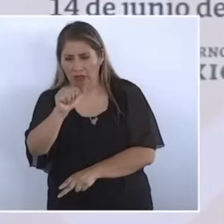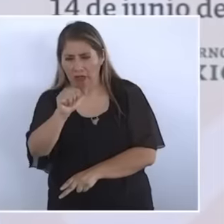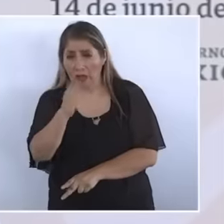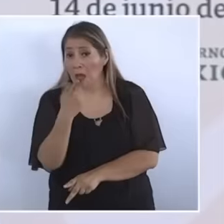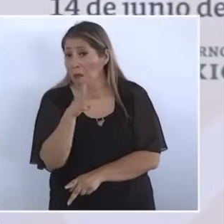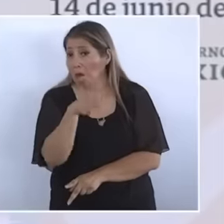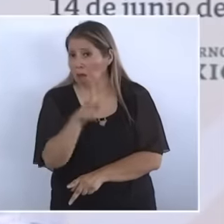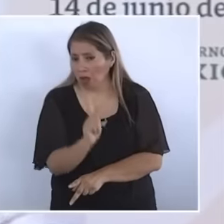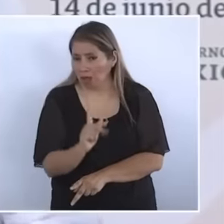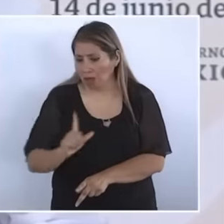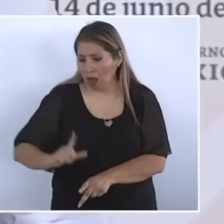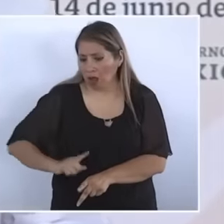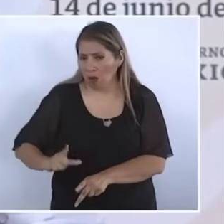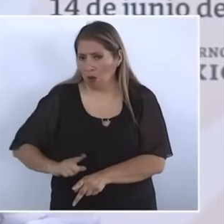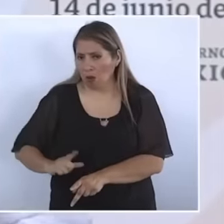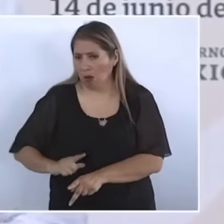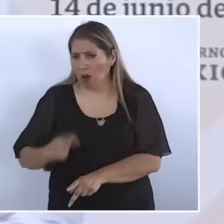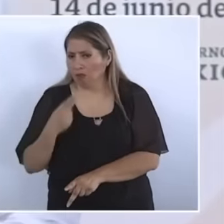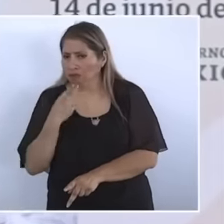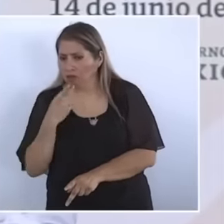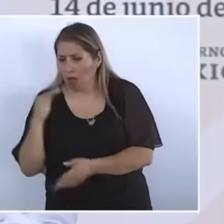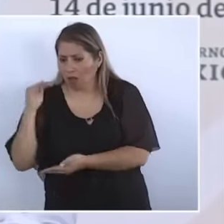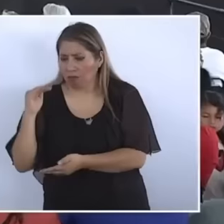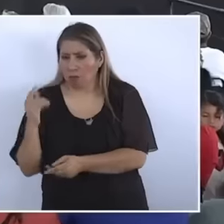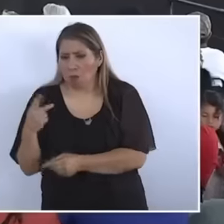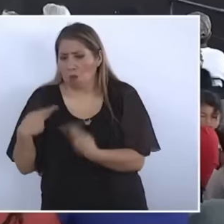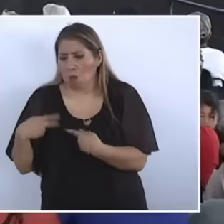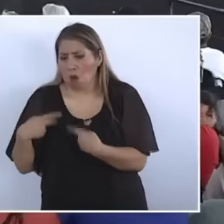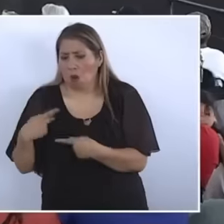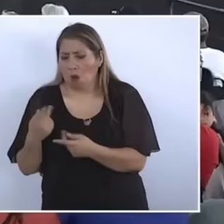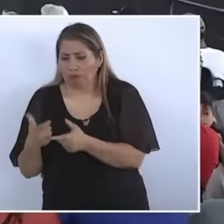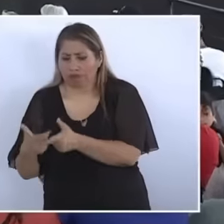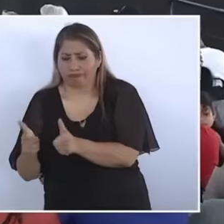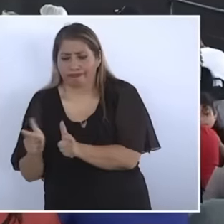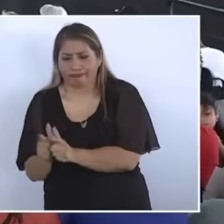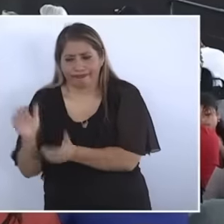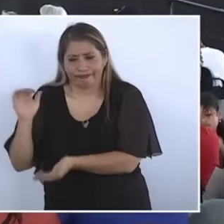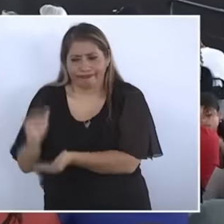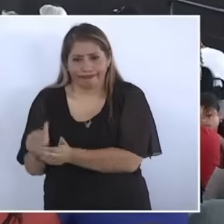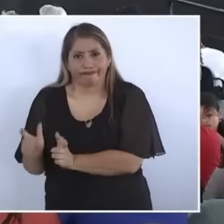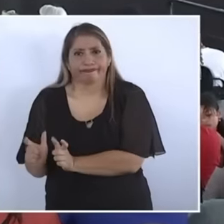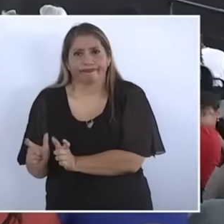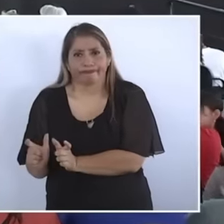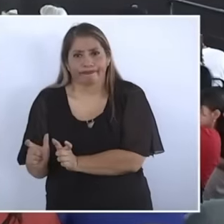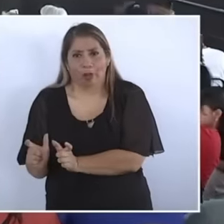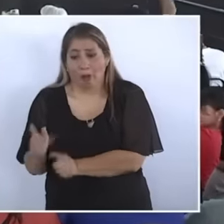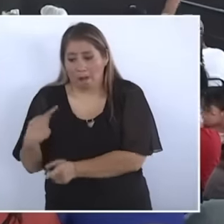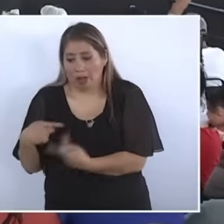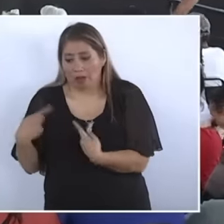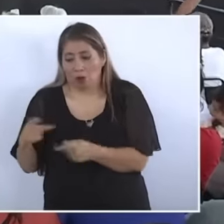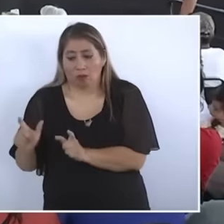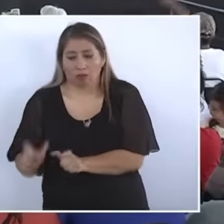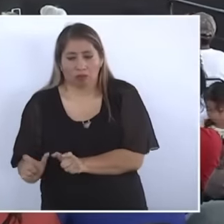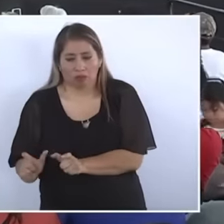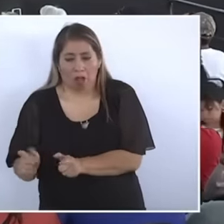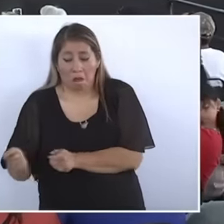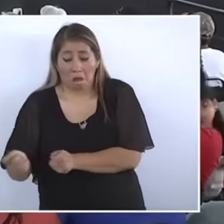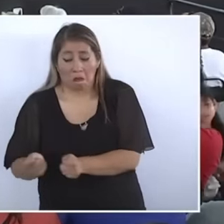was at the service of a minority of a few